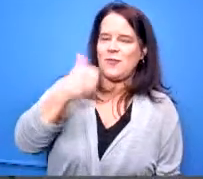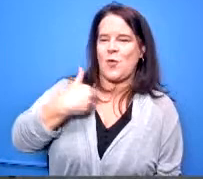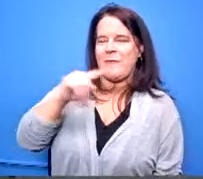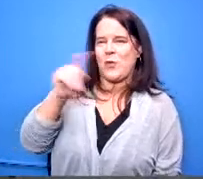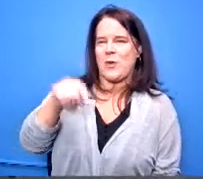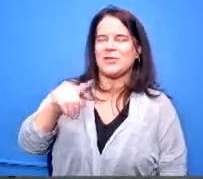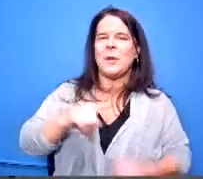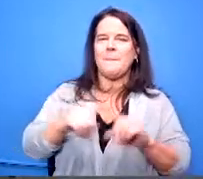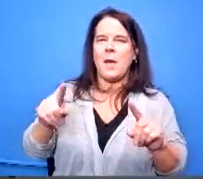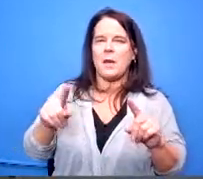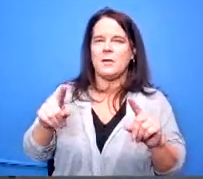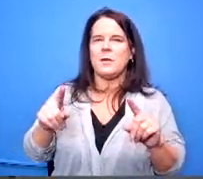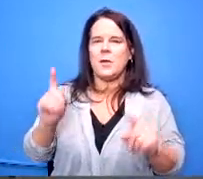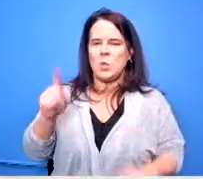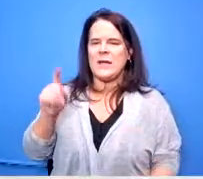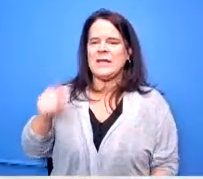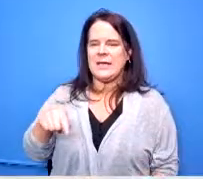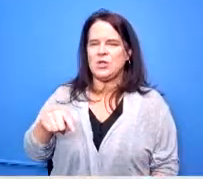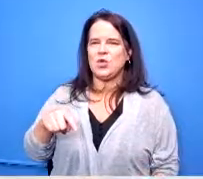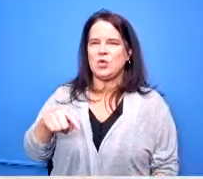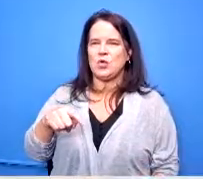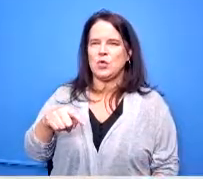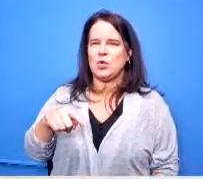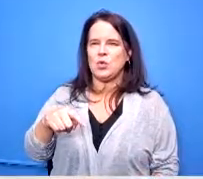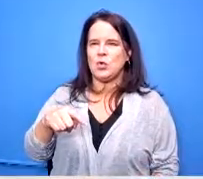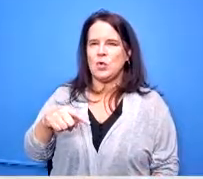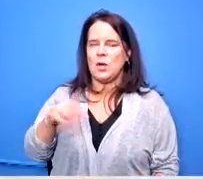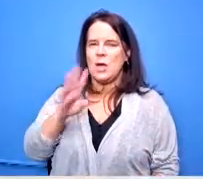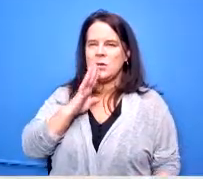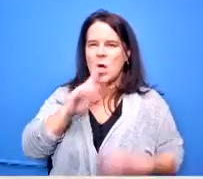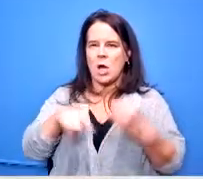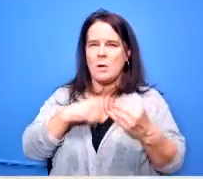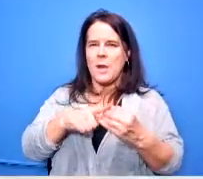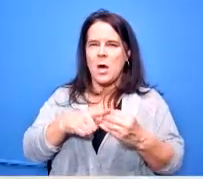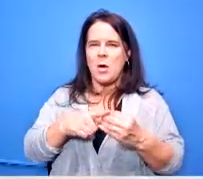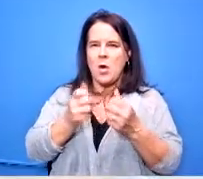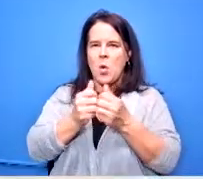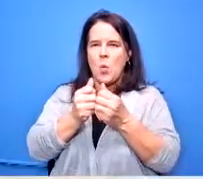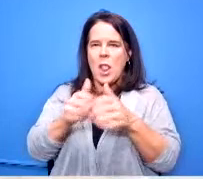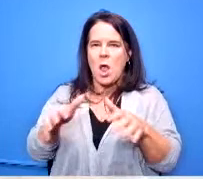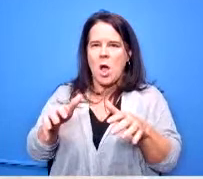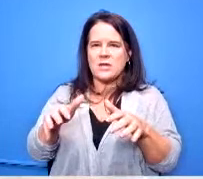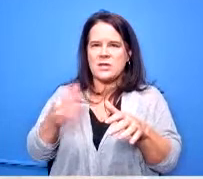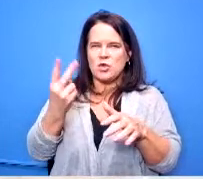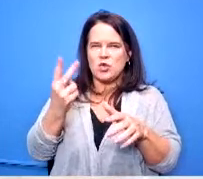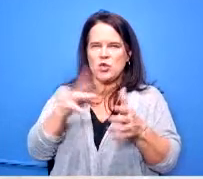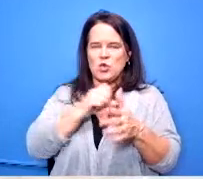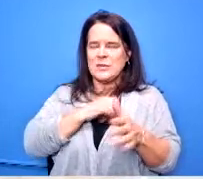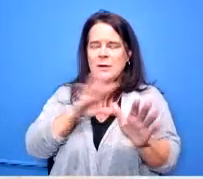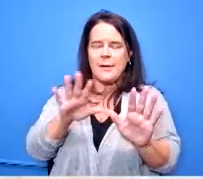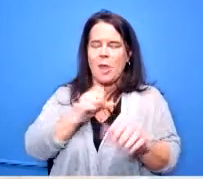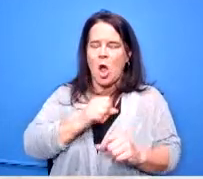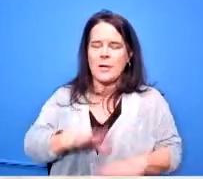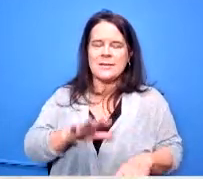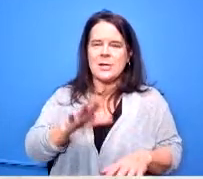need to uh mention that we lost um two staff members um within the last couple of weeks um